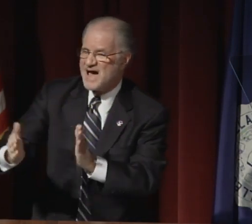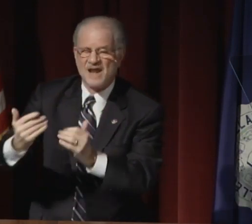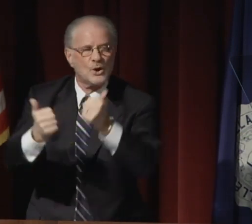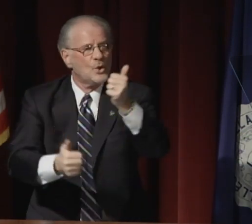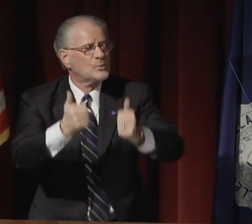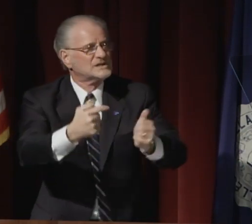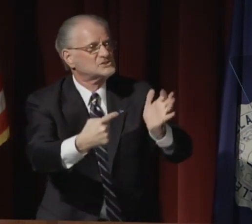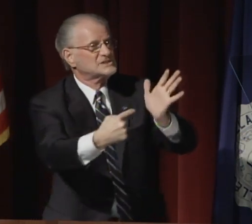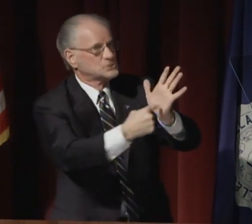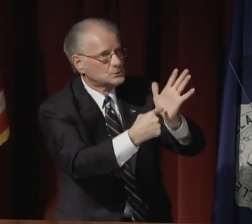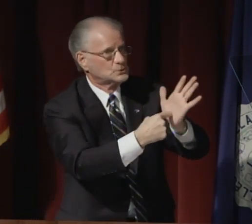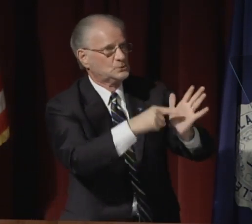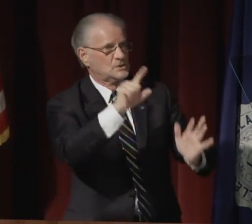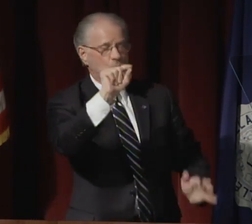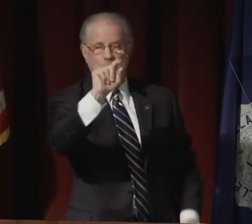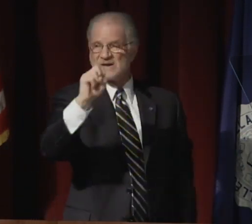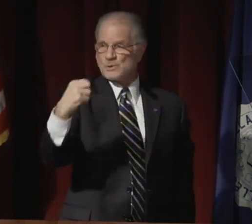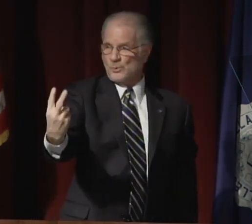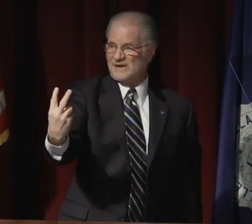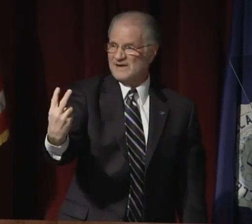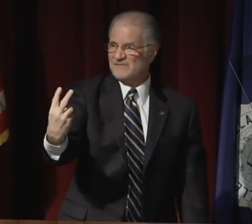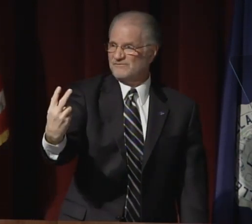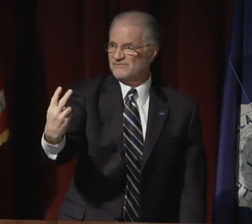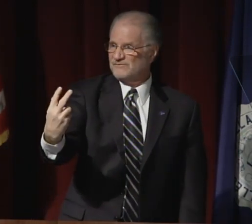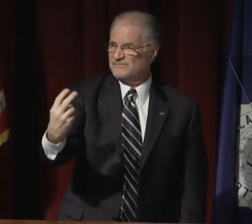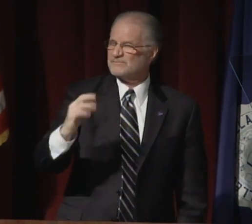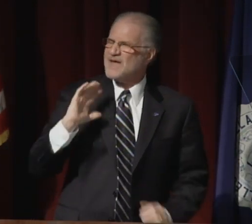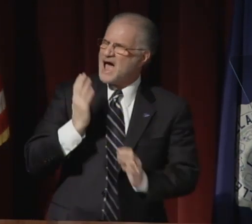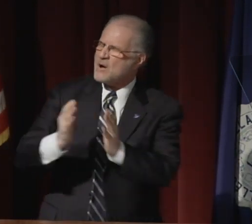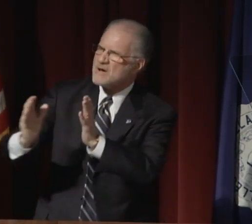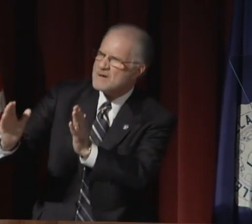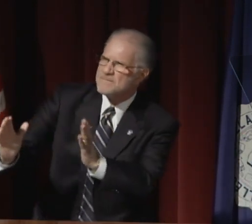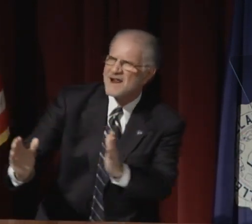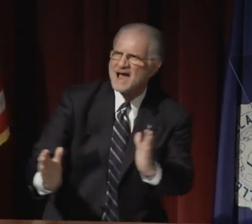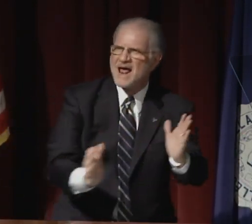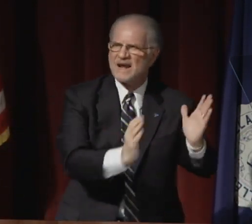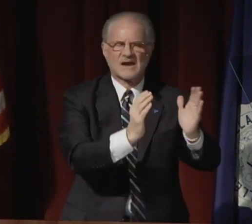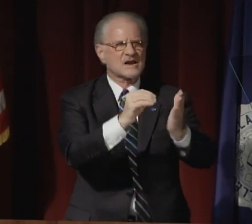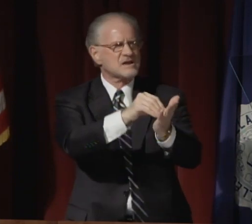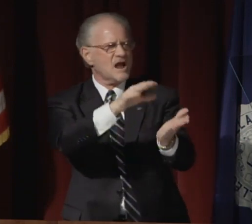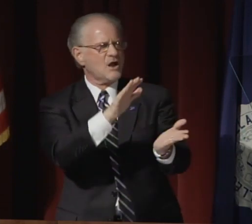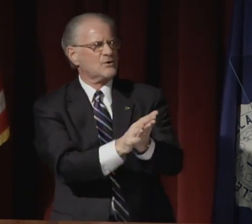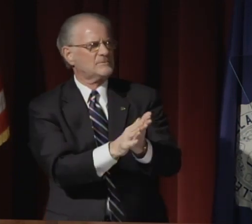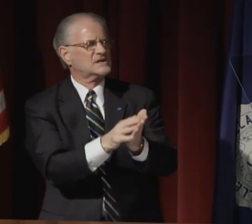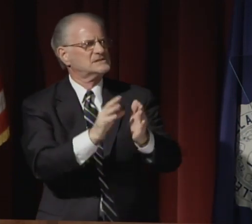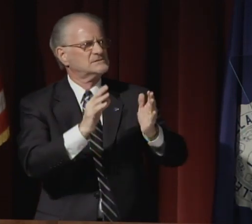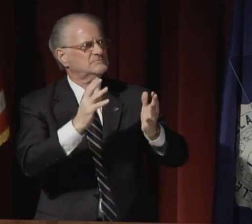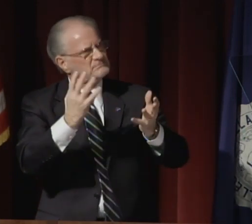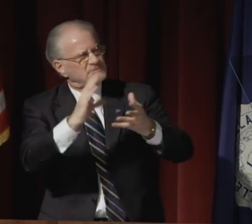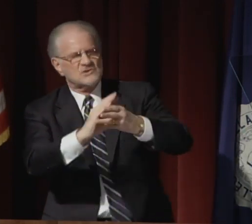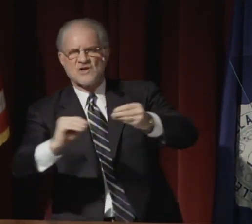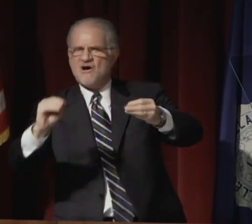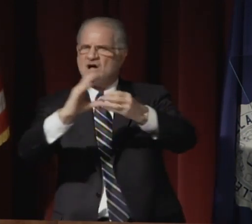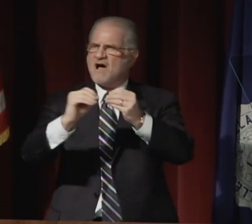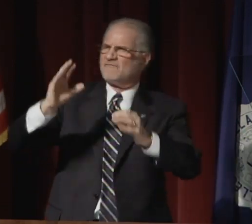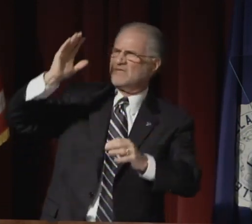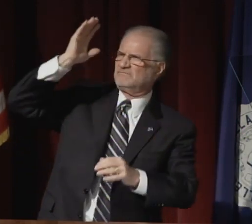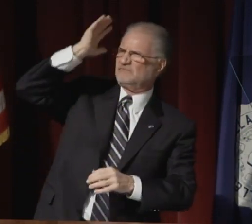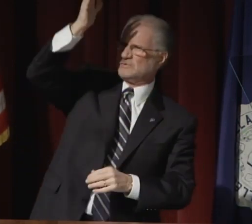We have begun work on our next plan which is due in 2012.